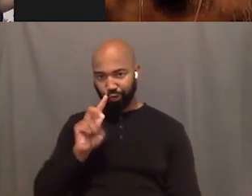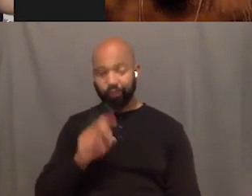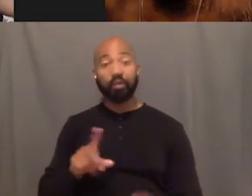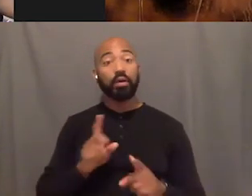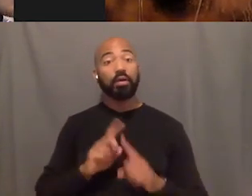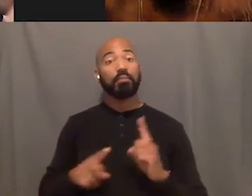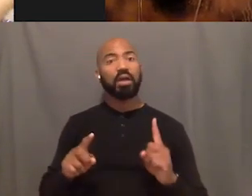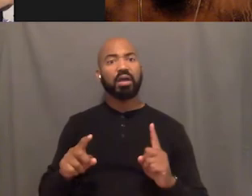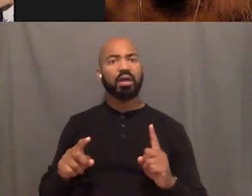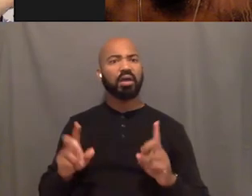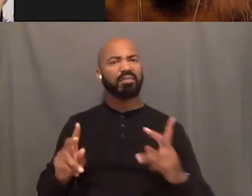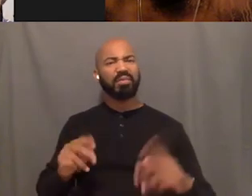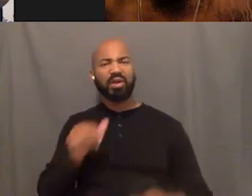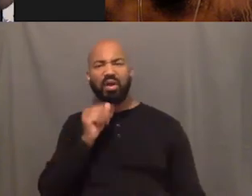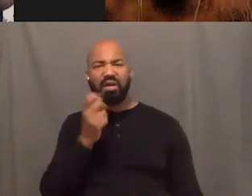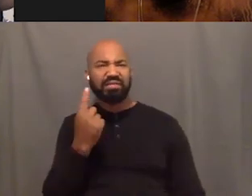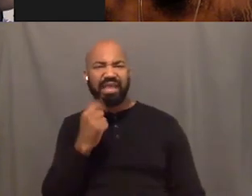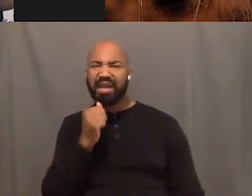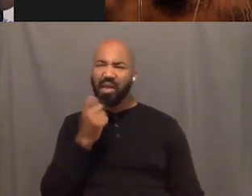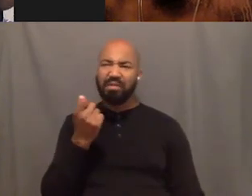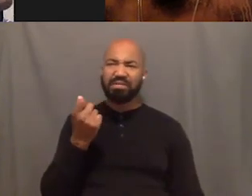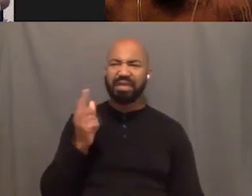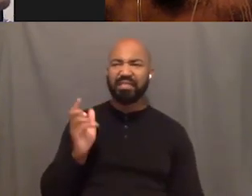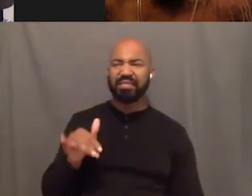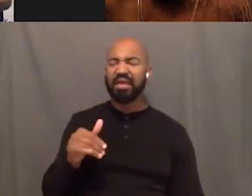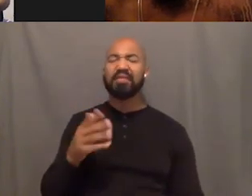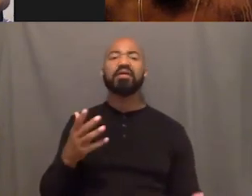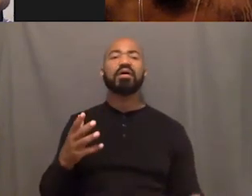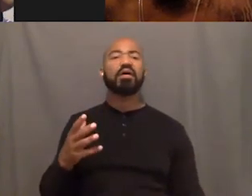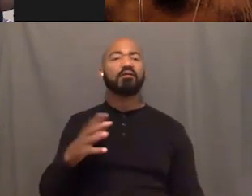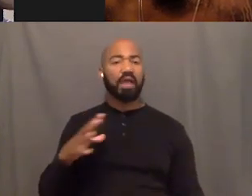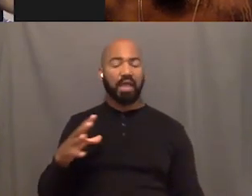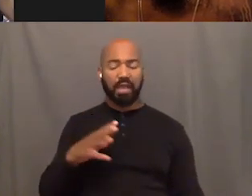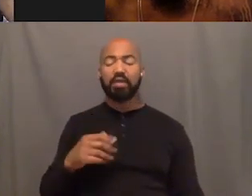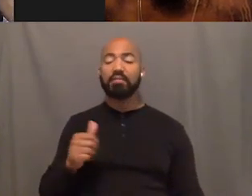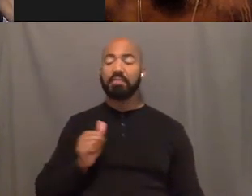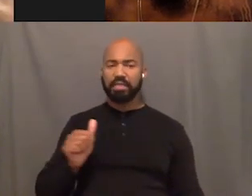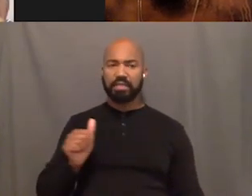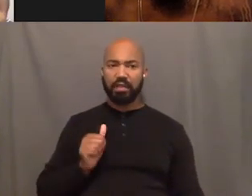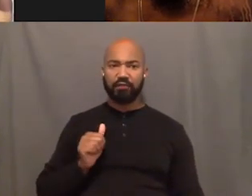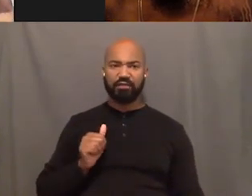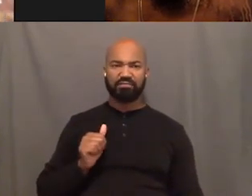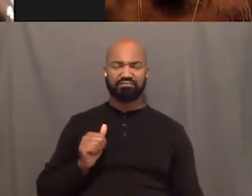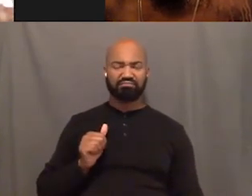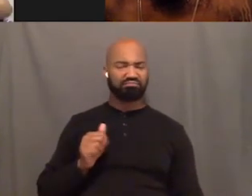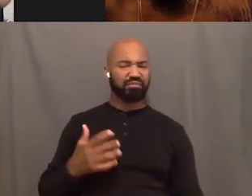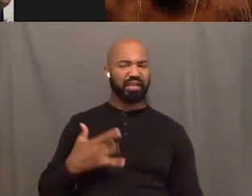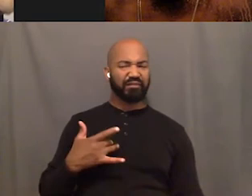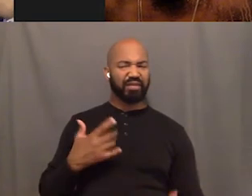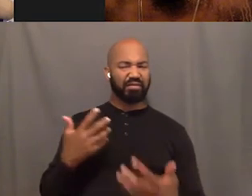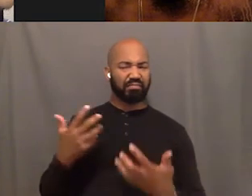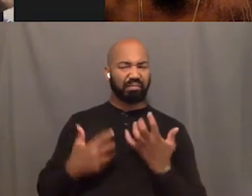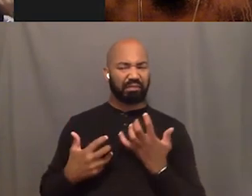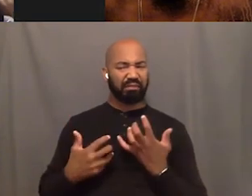well "I don't understand", so "I don't get this." Where I have to like also take into my mind and be like well that don't really fit me or I don't really understand how that works,